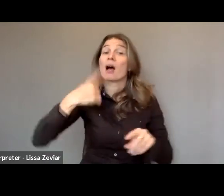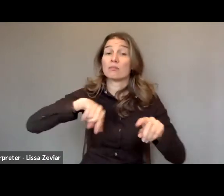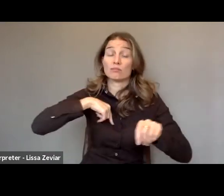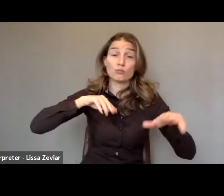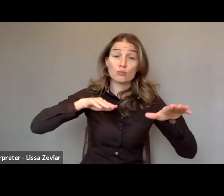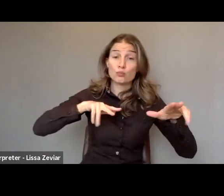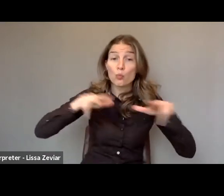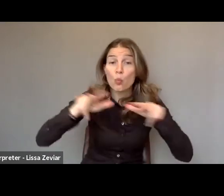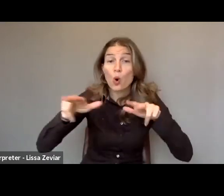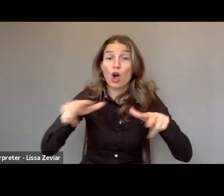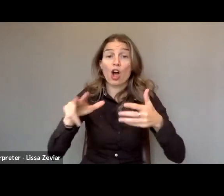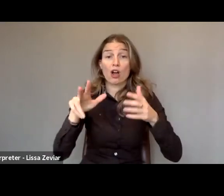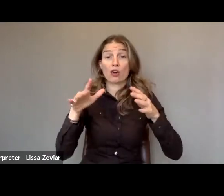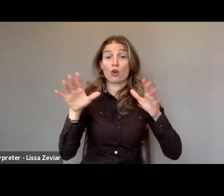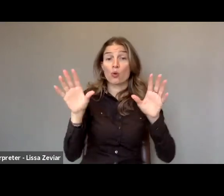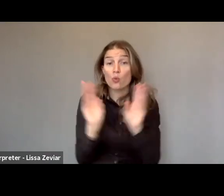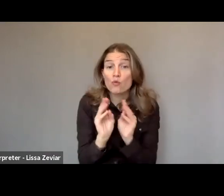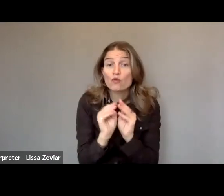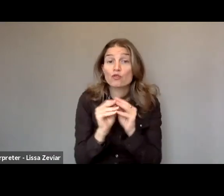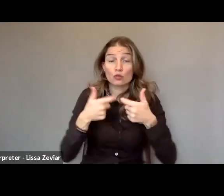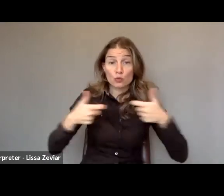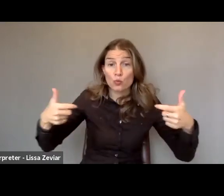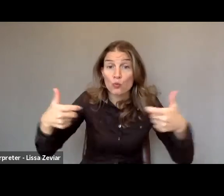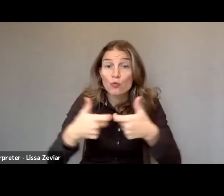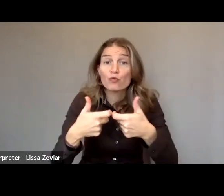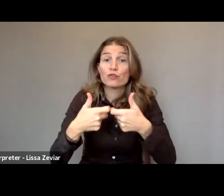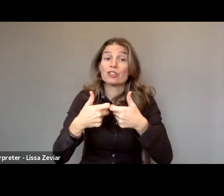focused on the demand of the elimination of forced sterilization.